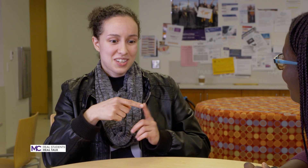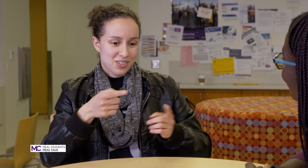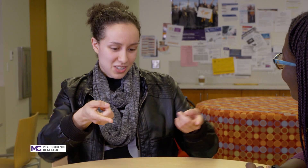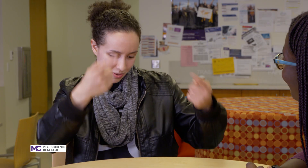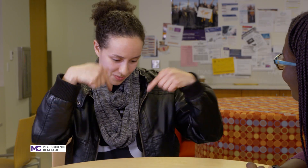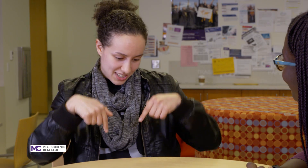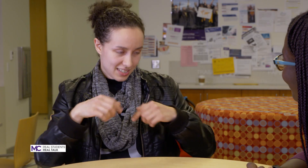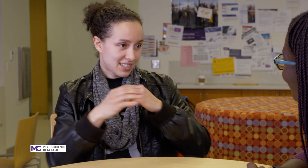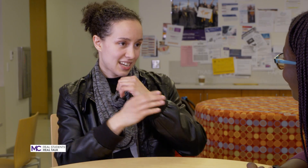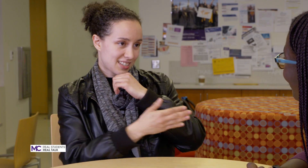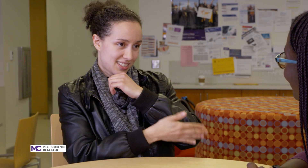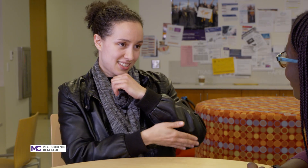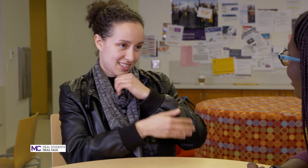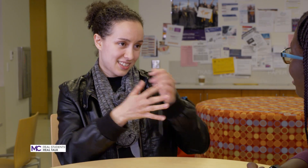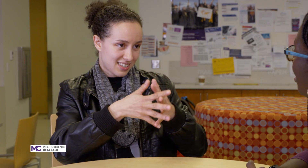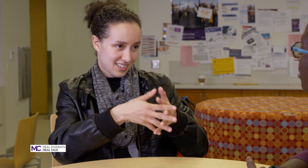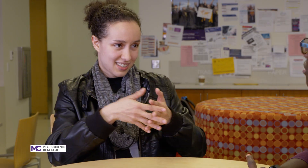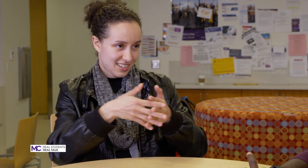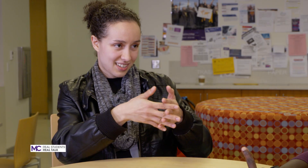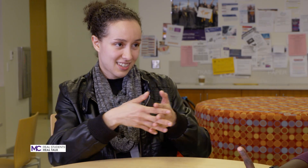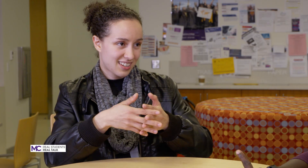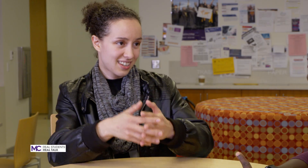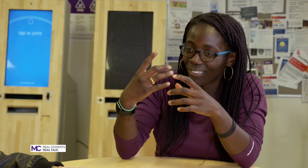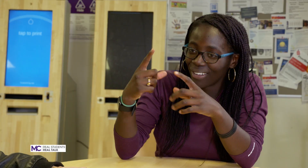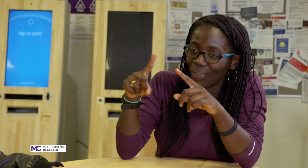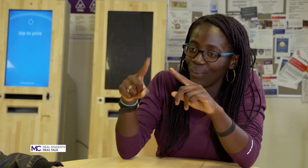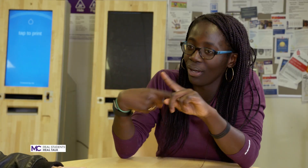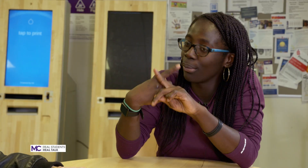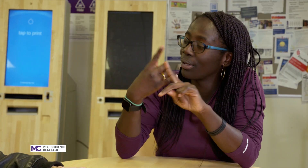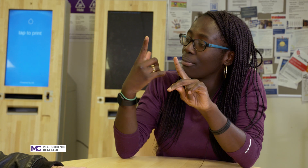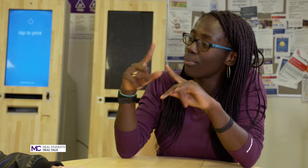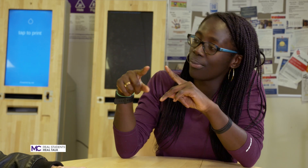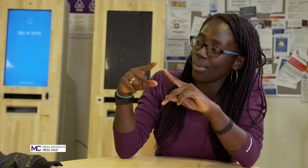did you come to the state's when I was a